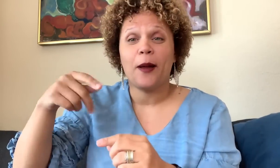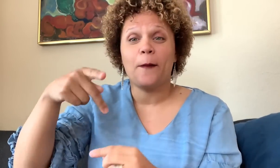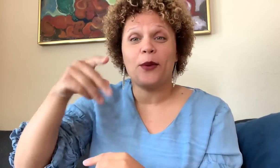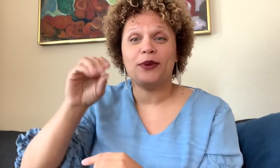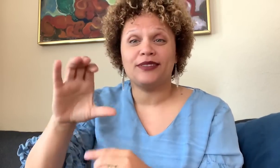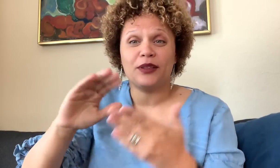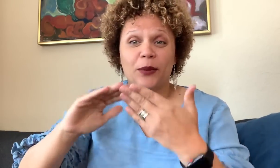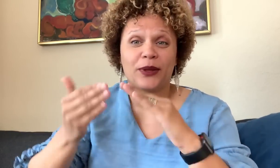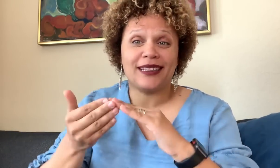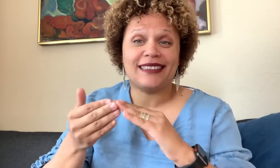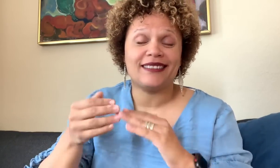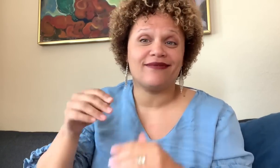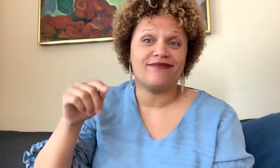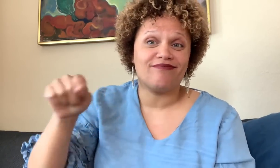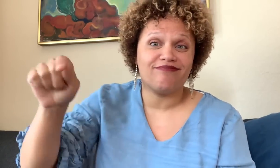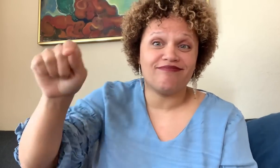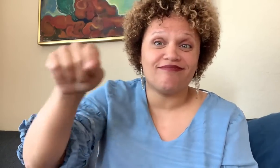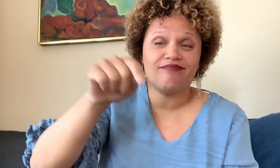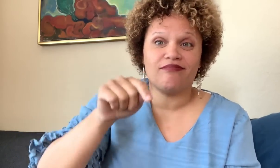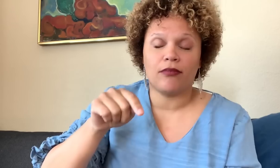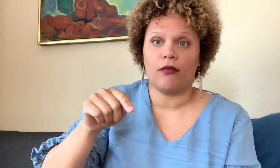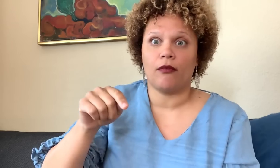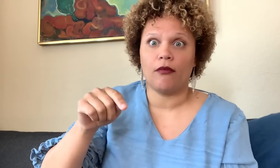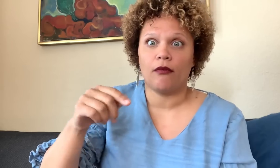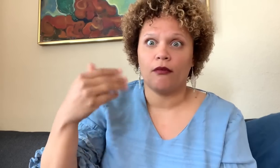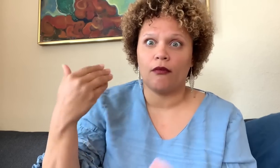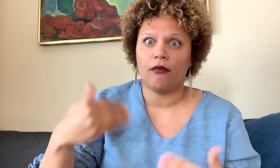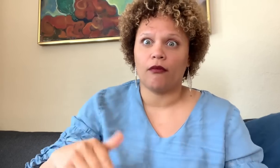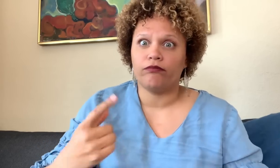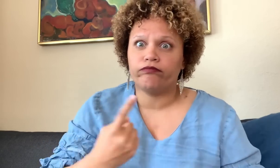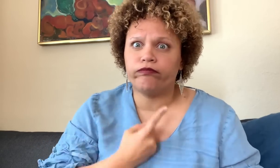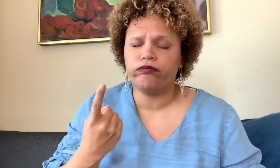have a ripple effect that harm entire communities of people of color.